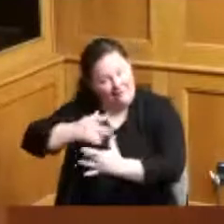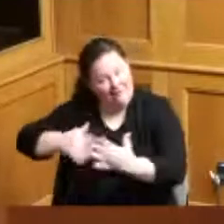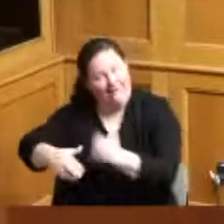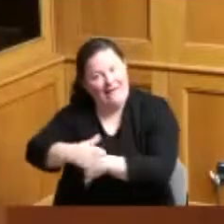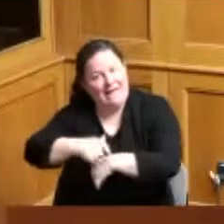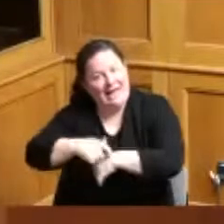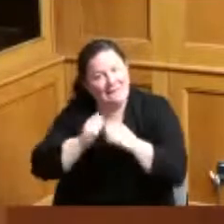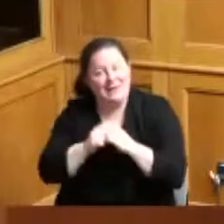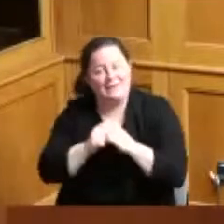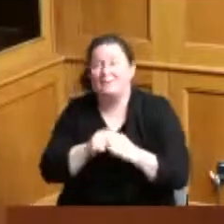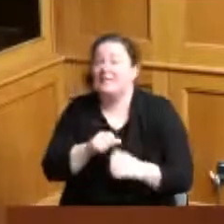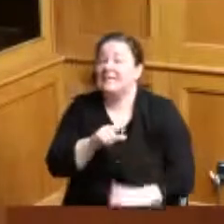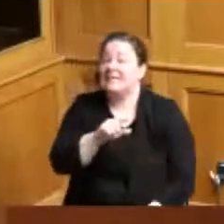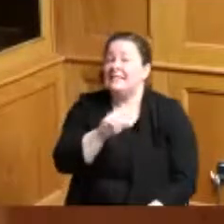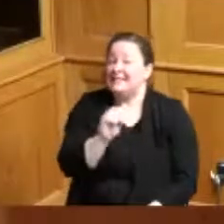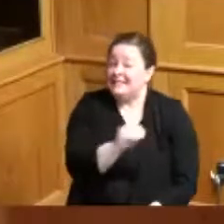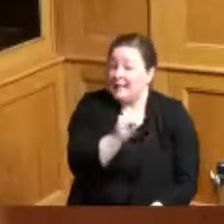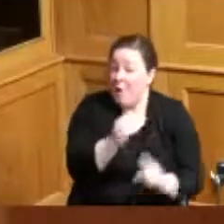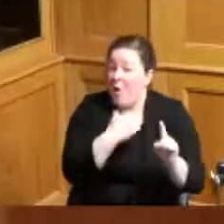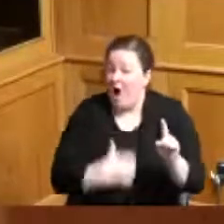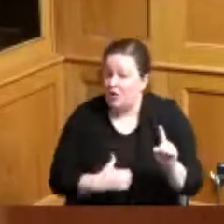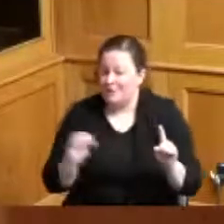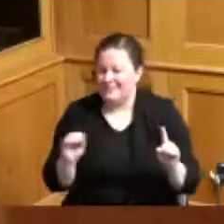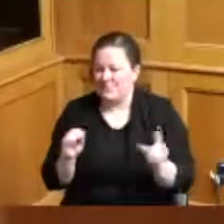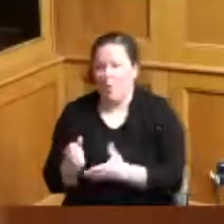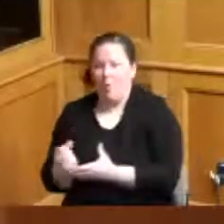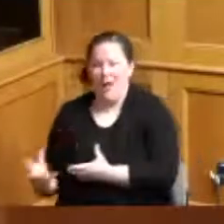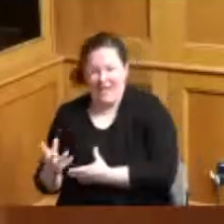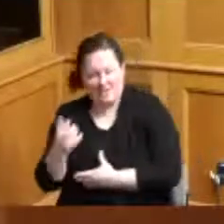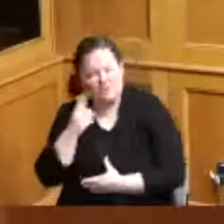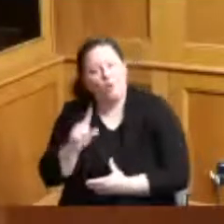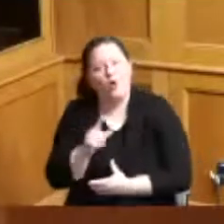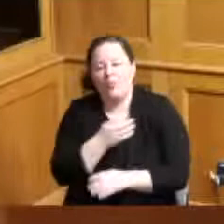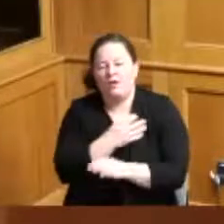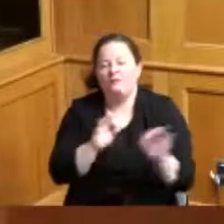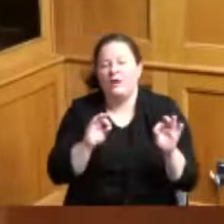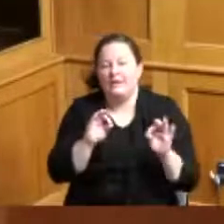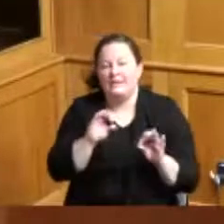hunger zero waste at the free store food bank Kroger generously offered the check for thirty